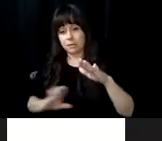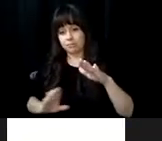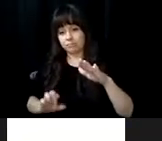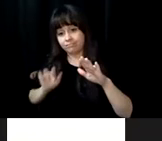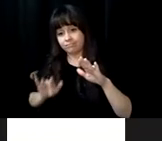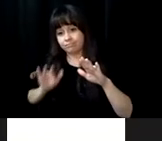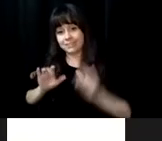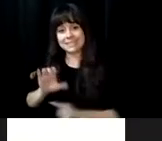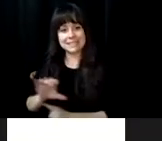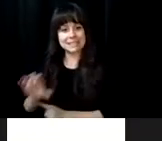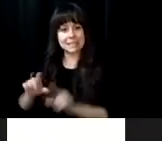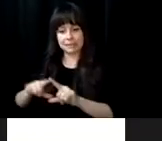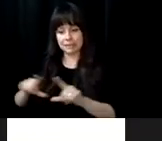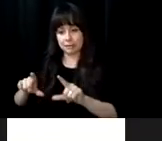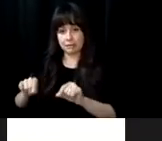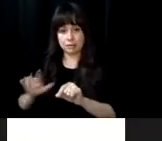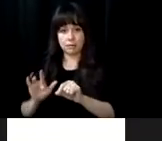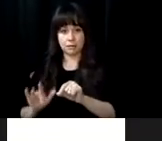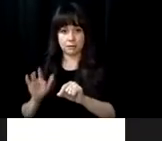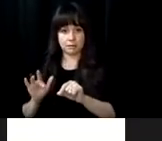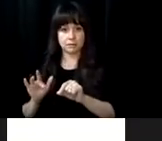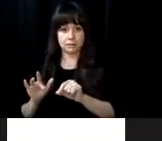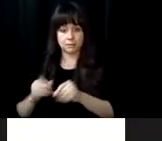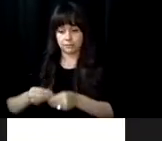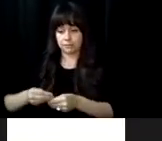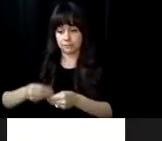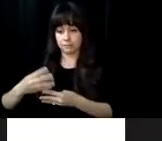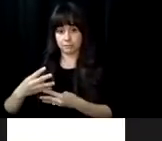information I would like to share, to enable closed captioning